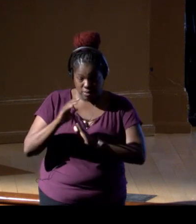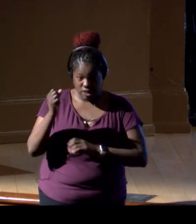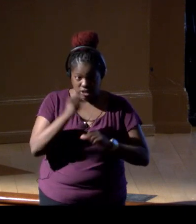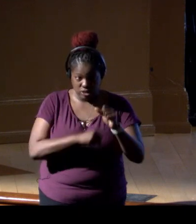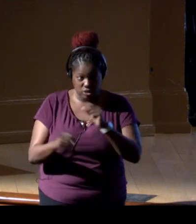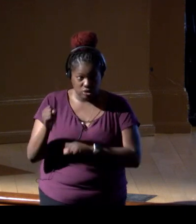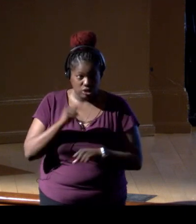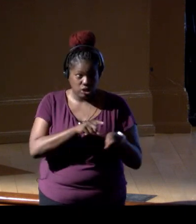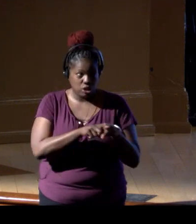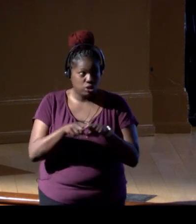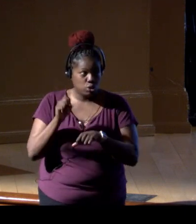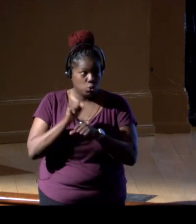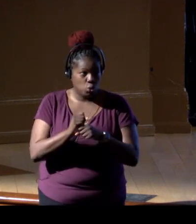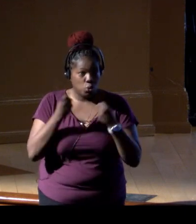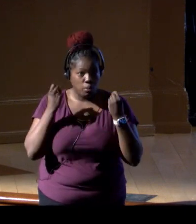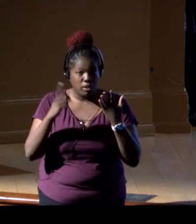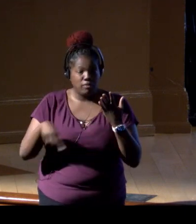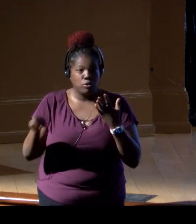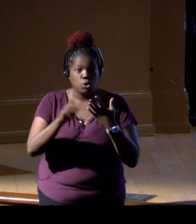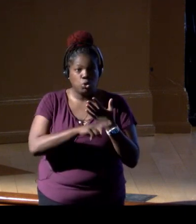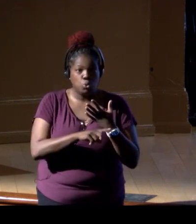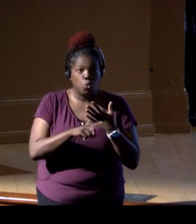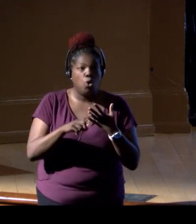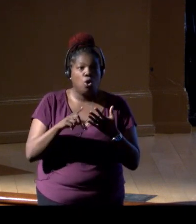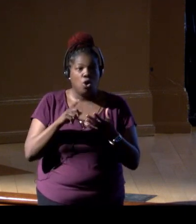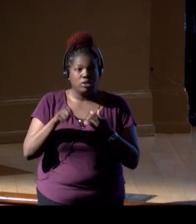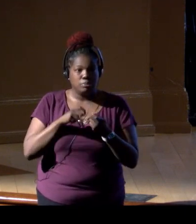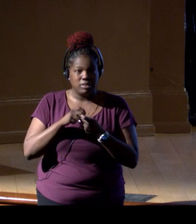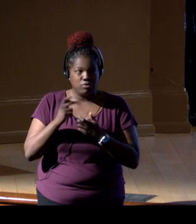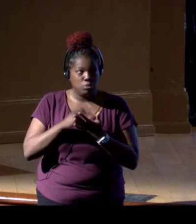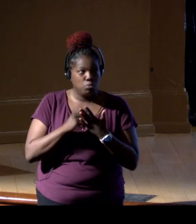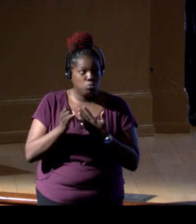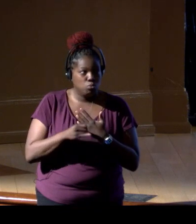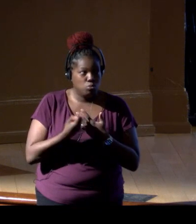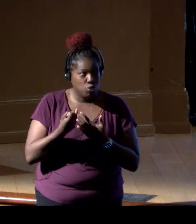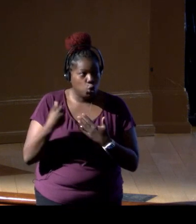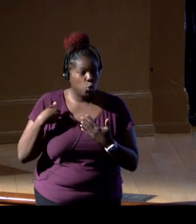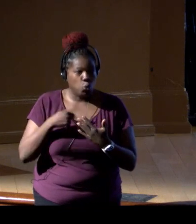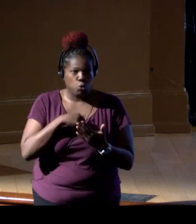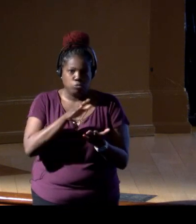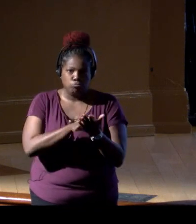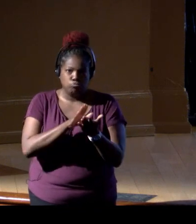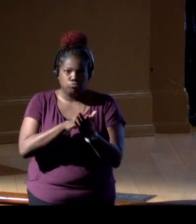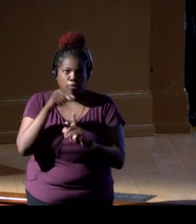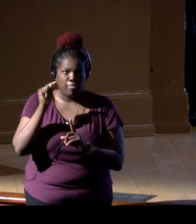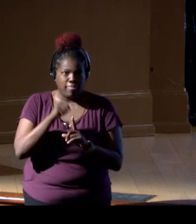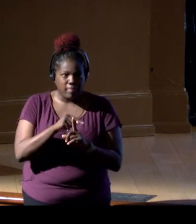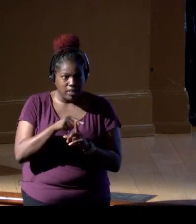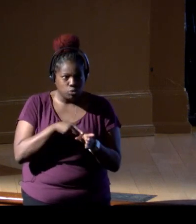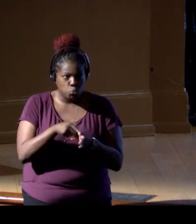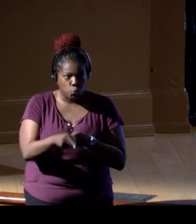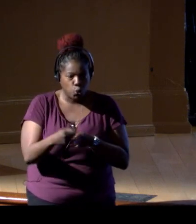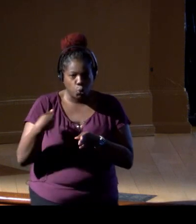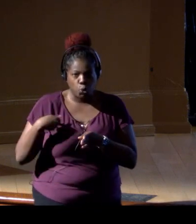as well as worked with many of you out there on specific projects. So we applaud this work, we value the work,